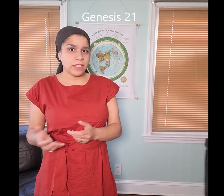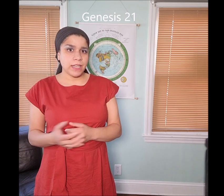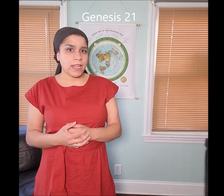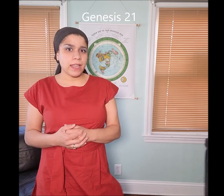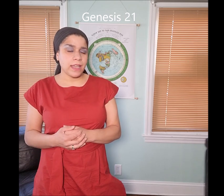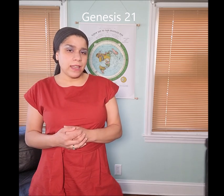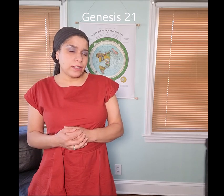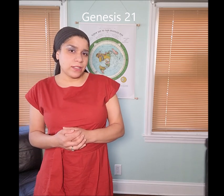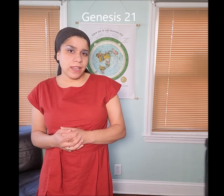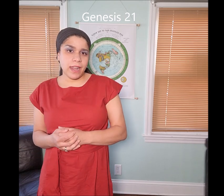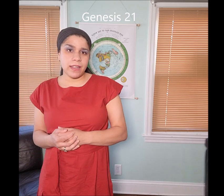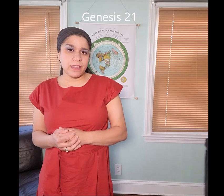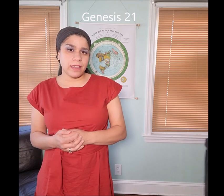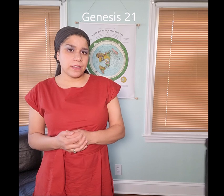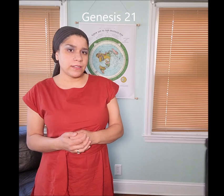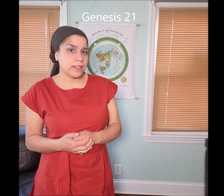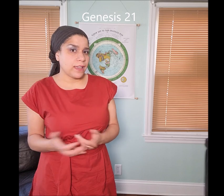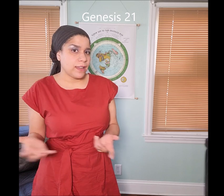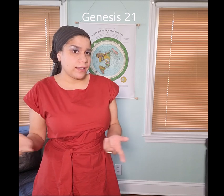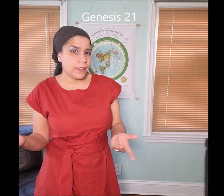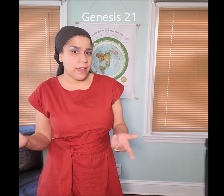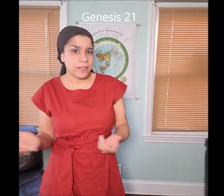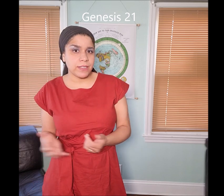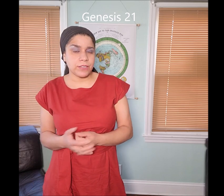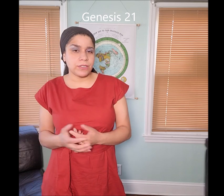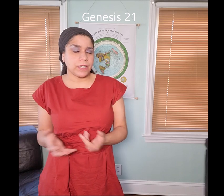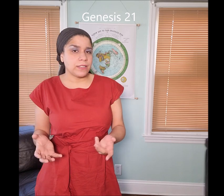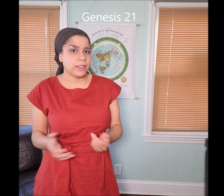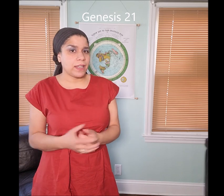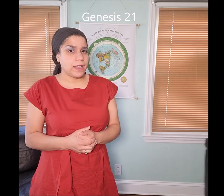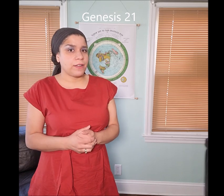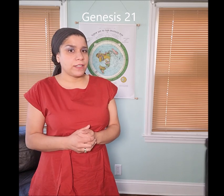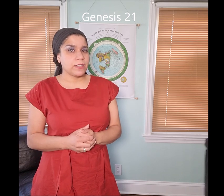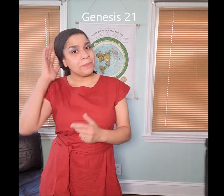She didn't get anything else, she didn't get any inheritance, her son didn't get inheritance